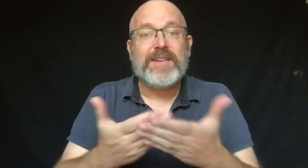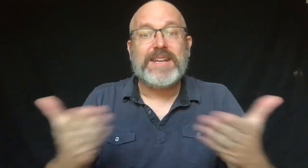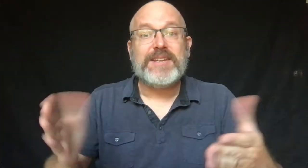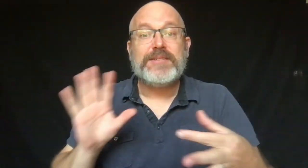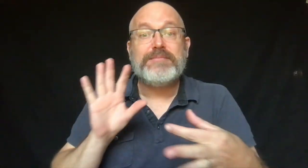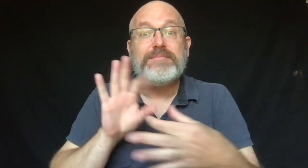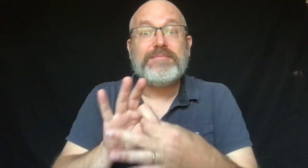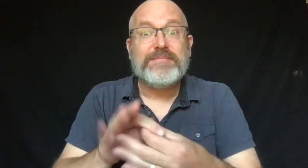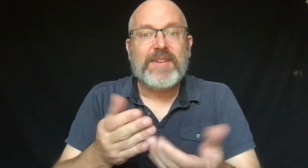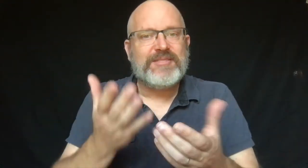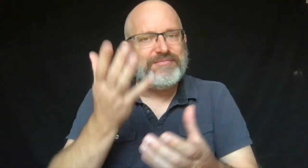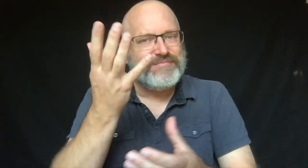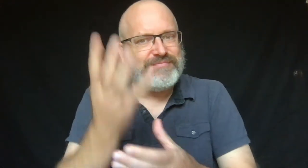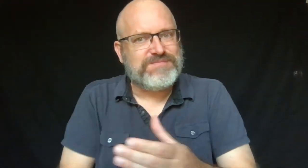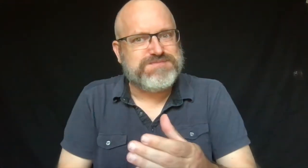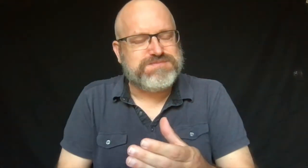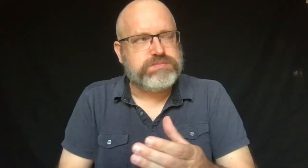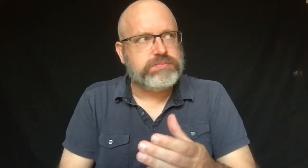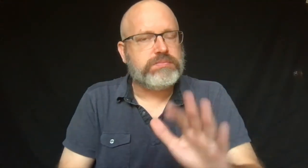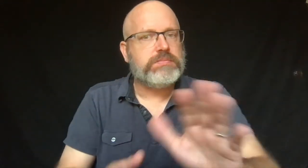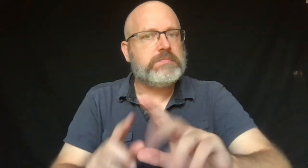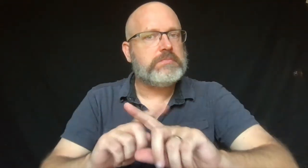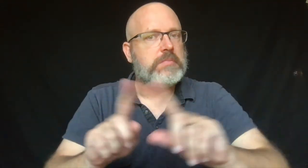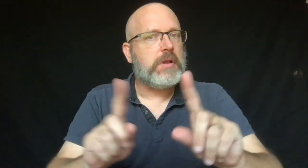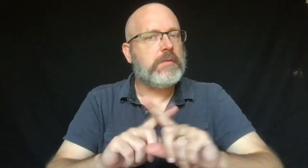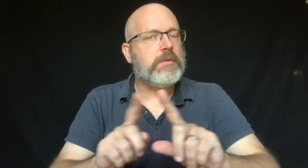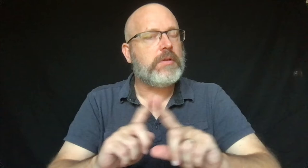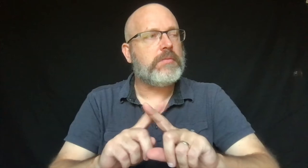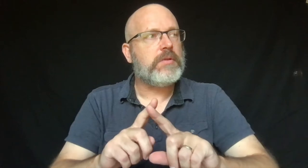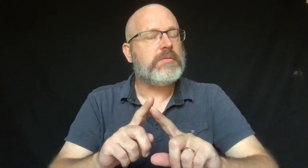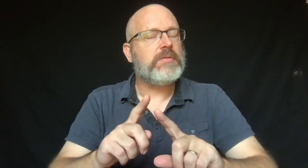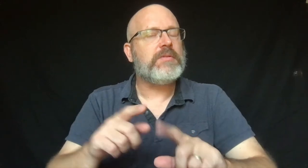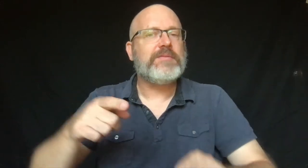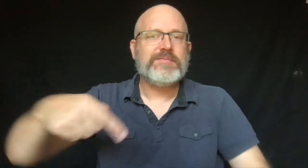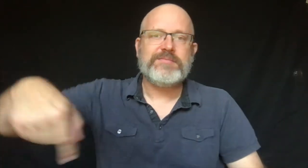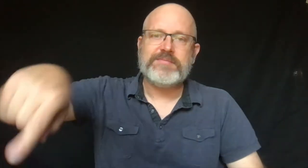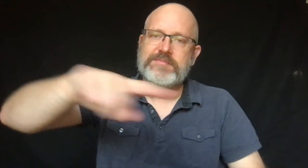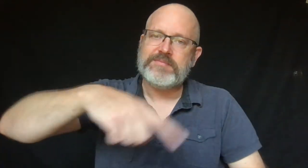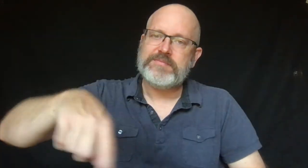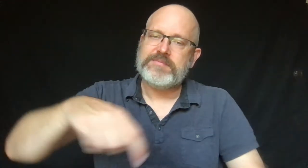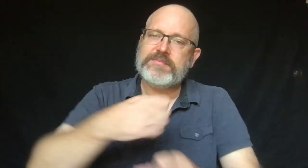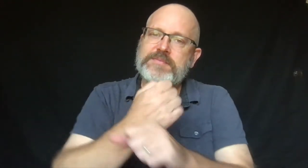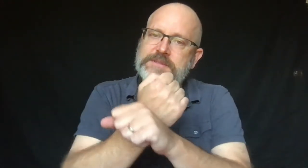They were so sad to have lost their house, their toys, and all their belongings,